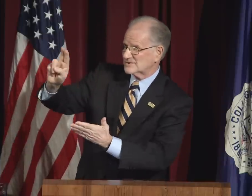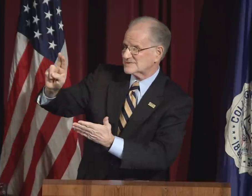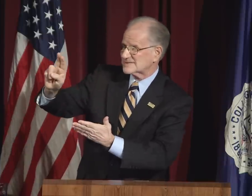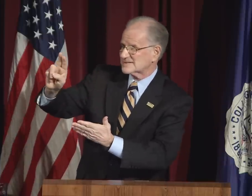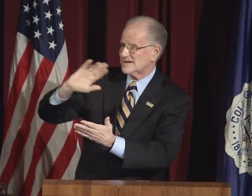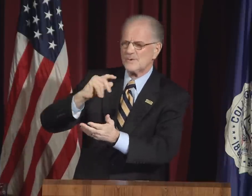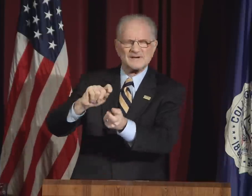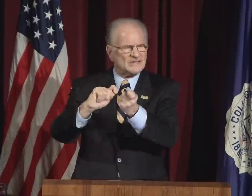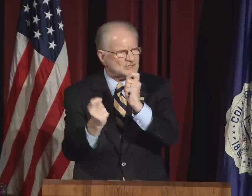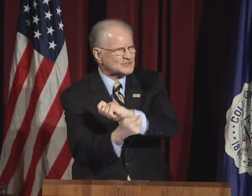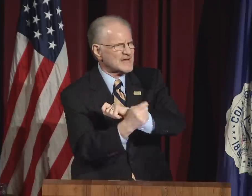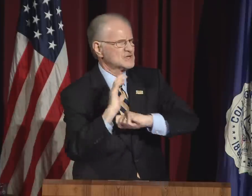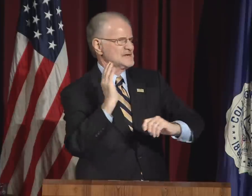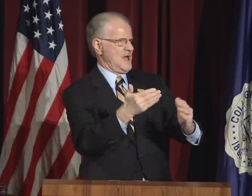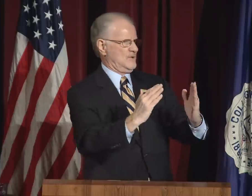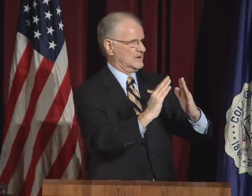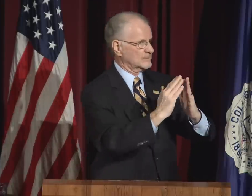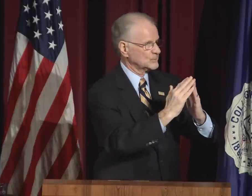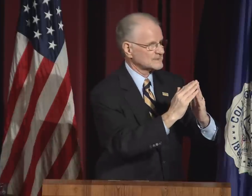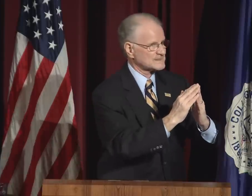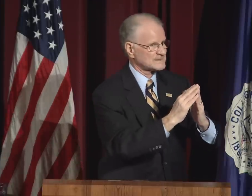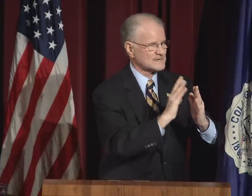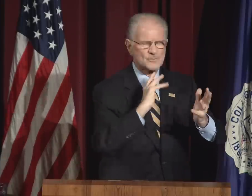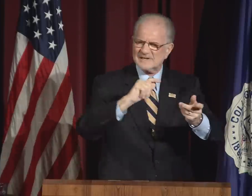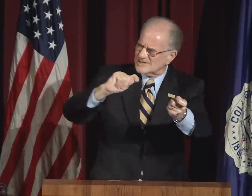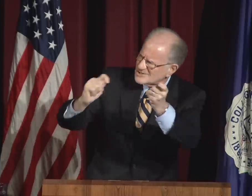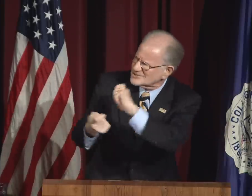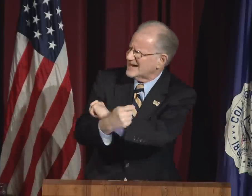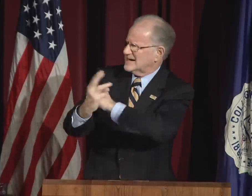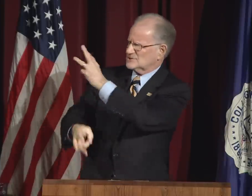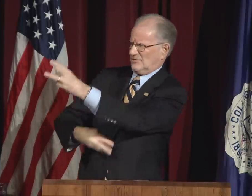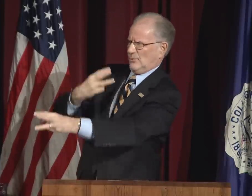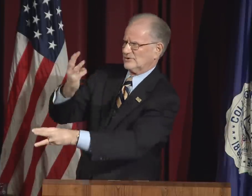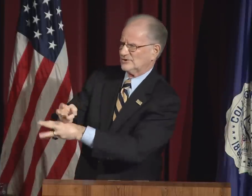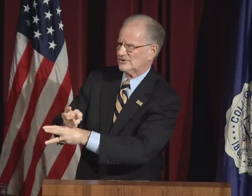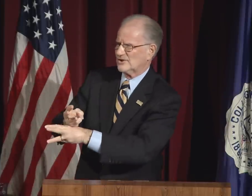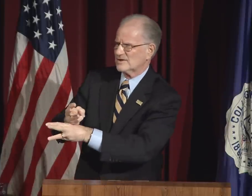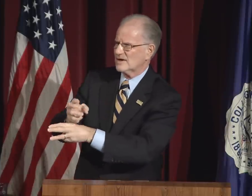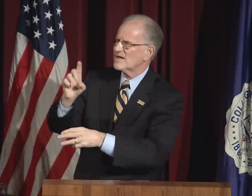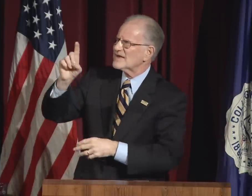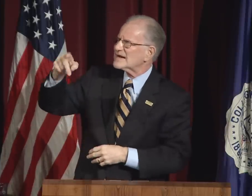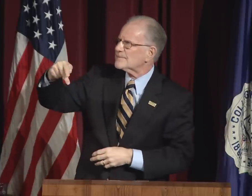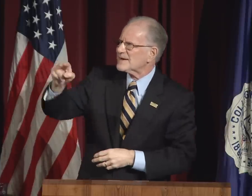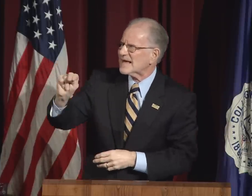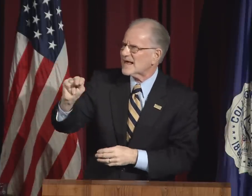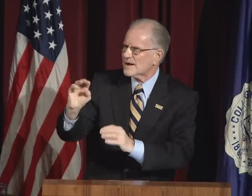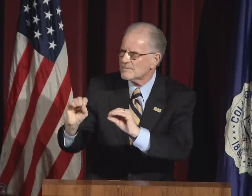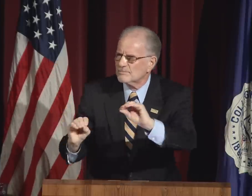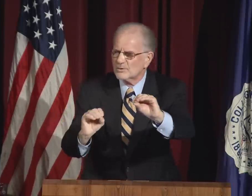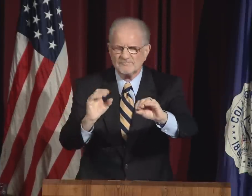We changed our University. We changed our community.